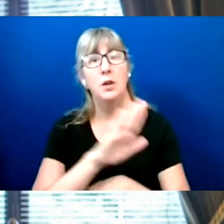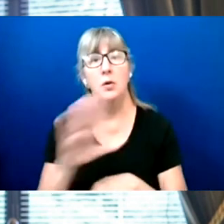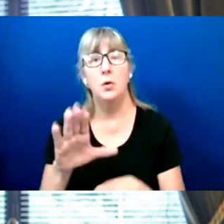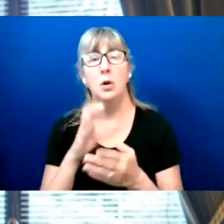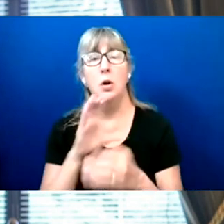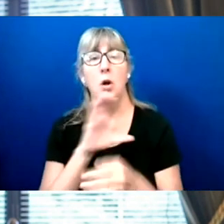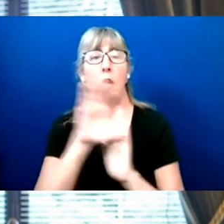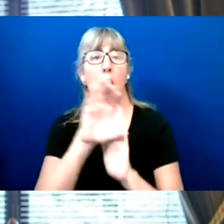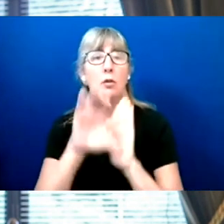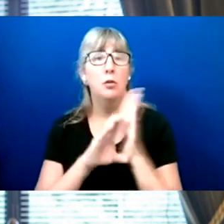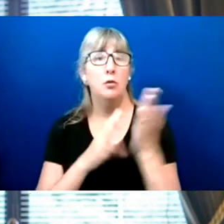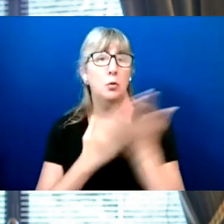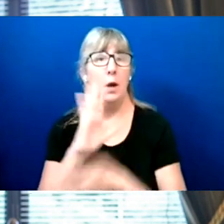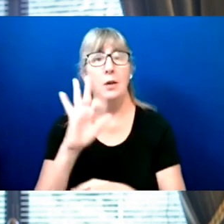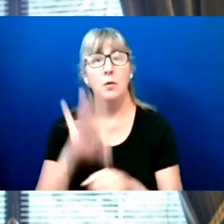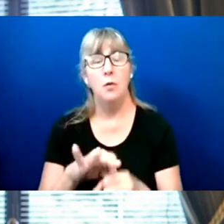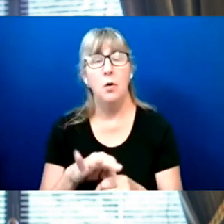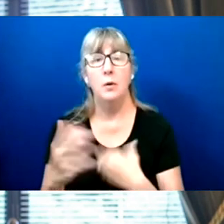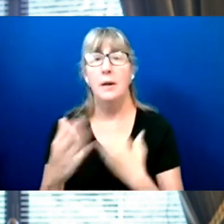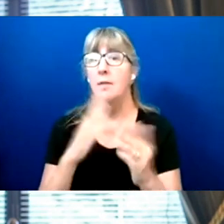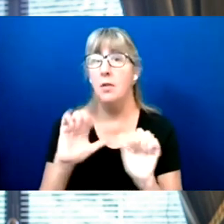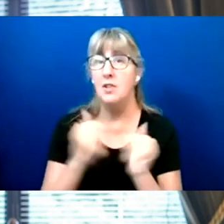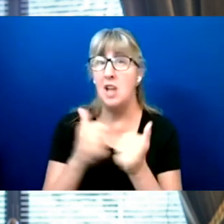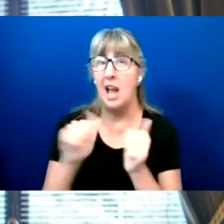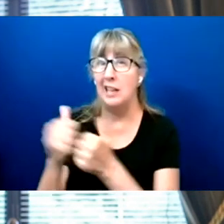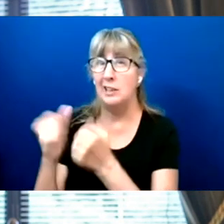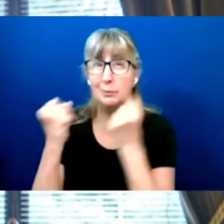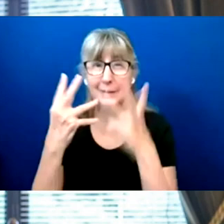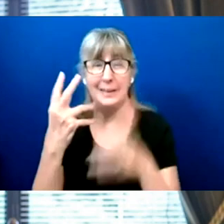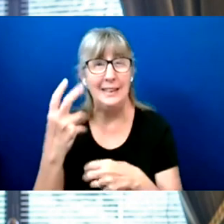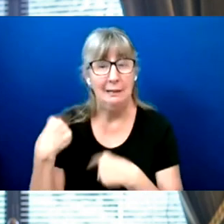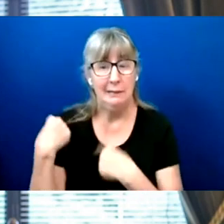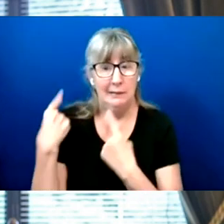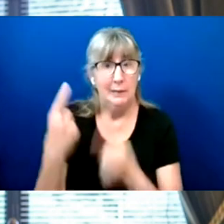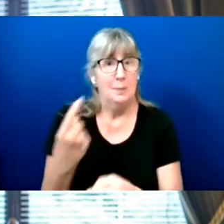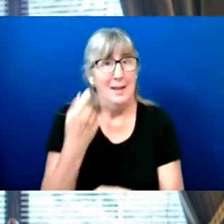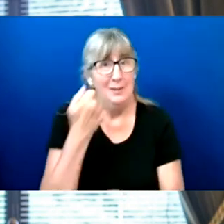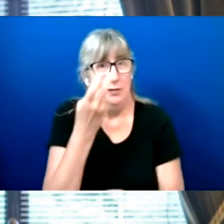Despite the challenges we've faced over the last couple of years and as we get closer